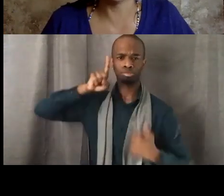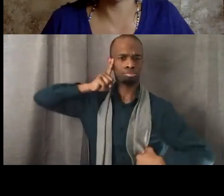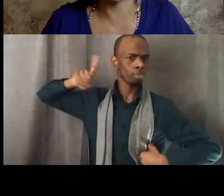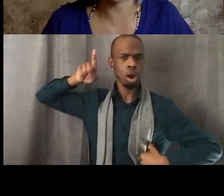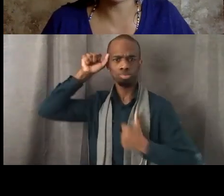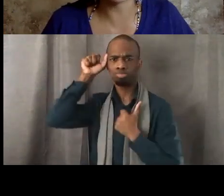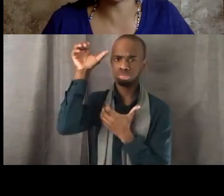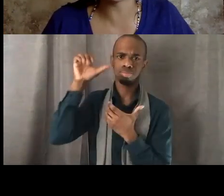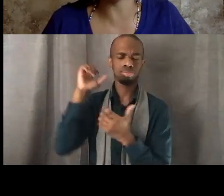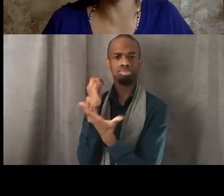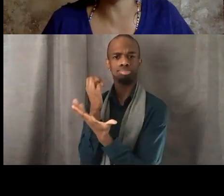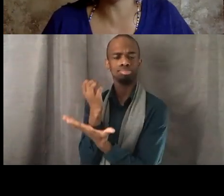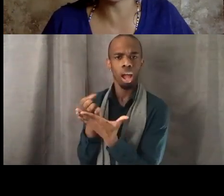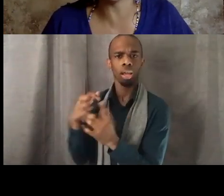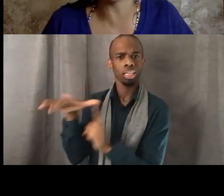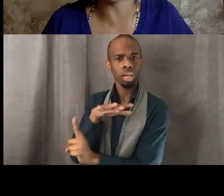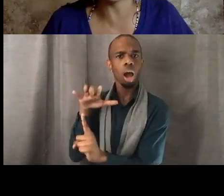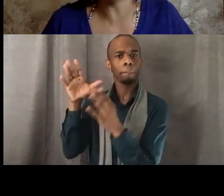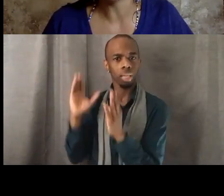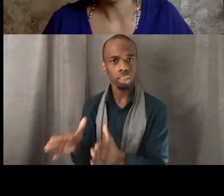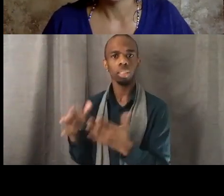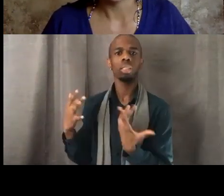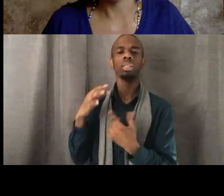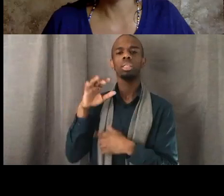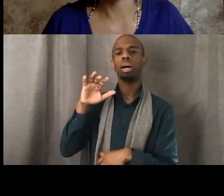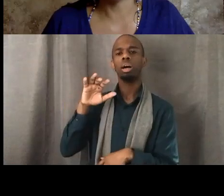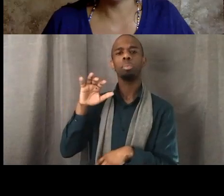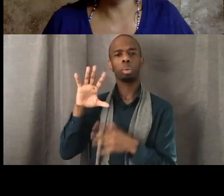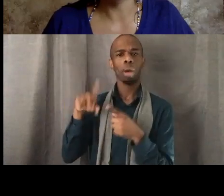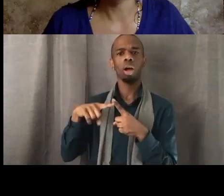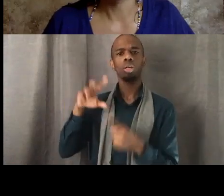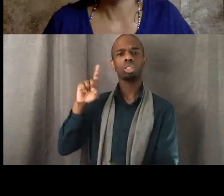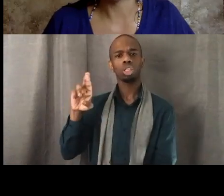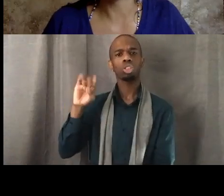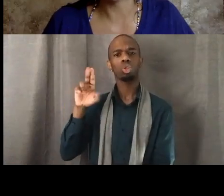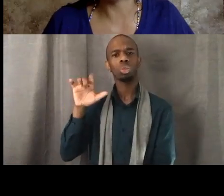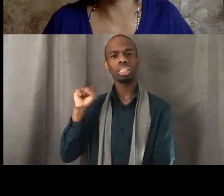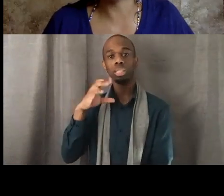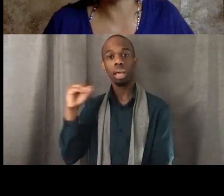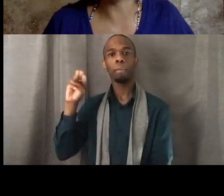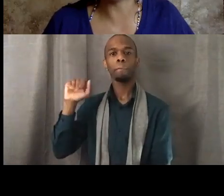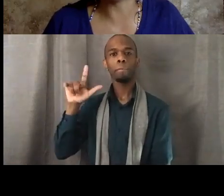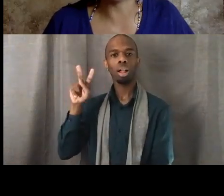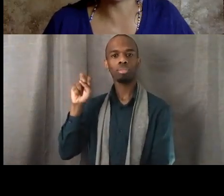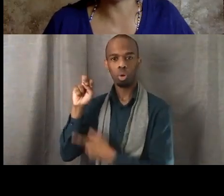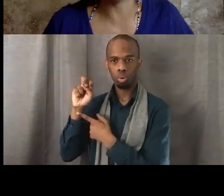in our midst, her name is Dr. Julianne Malveaux. And she, I didn't tell you yet, Heather